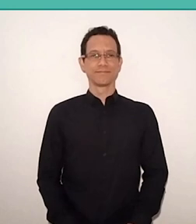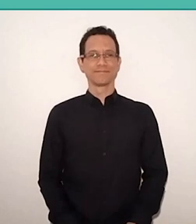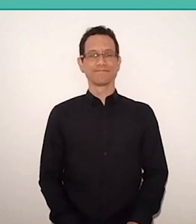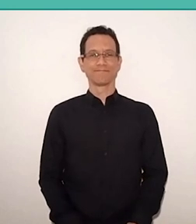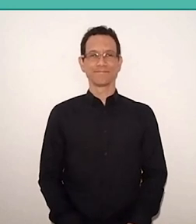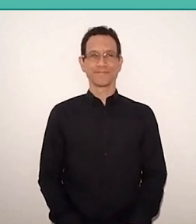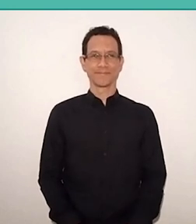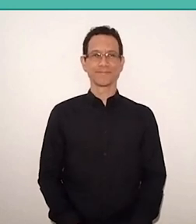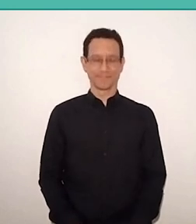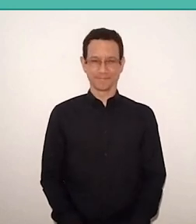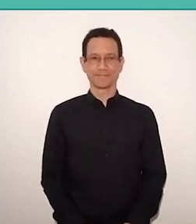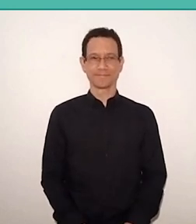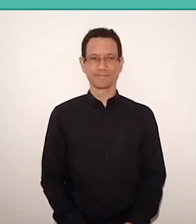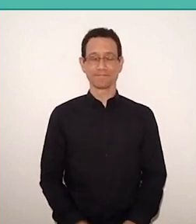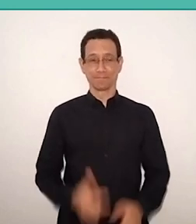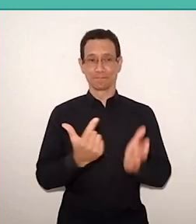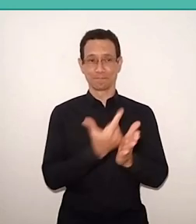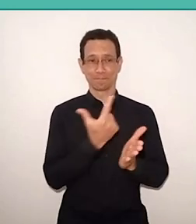I finish my book about Paulo Freire